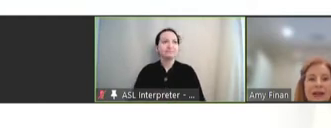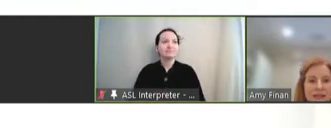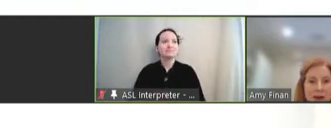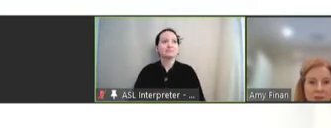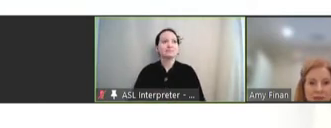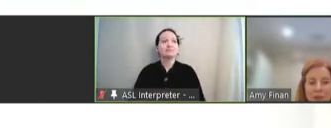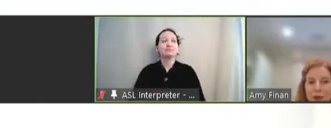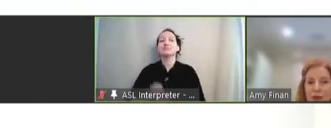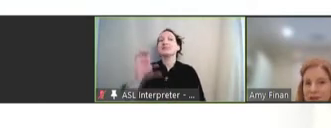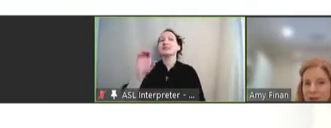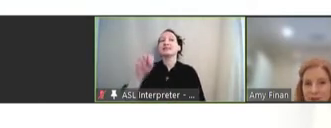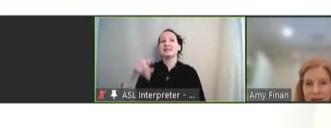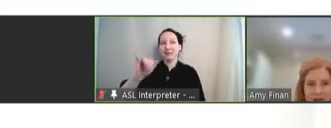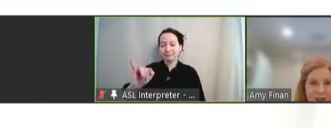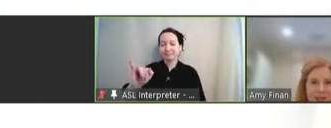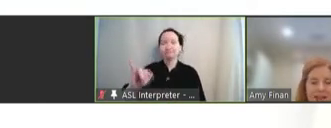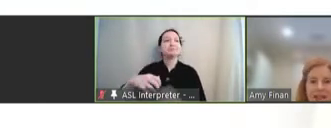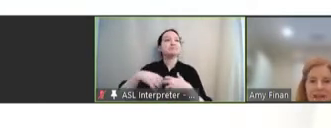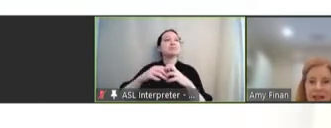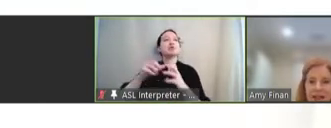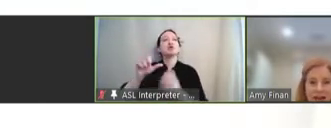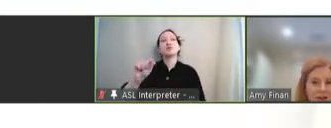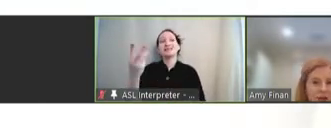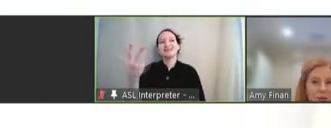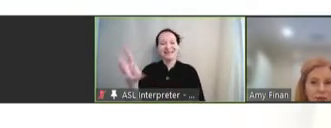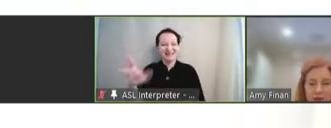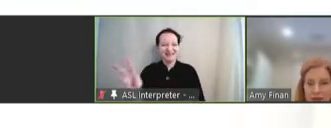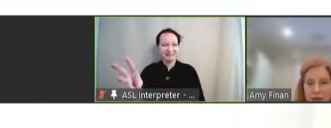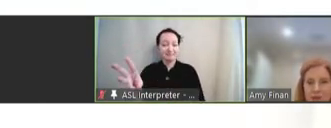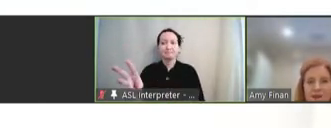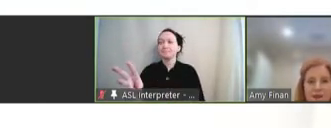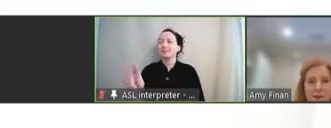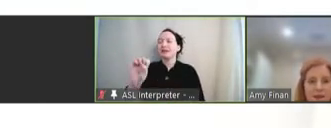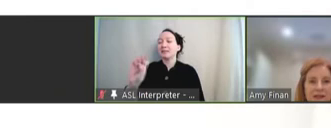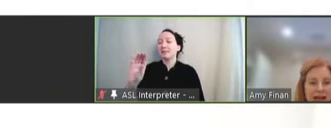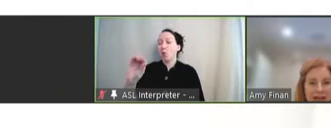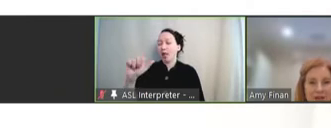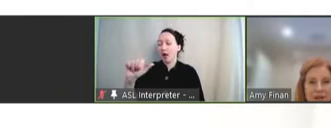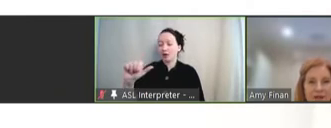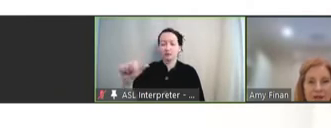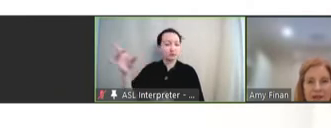And CEPI, born in 2016 and out of the Ebola crisis, CEPI has actively funded